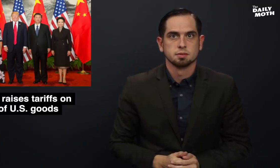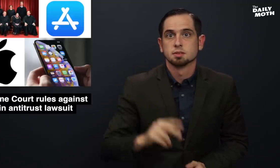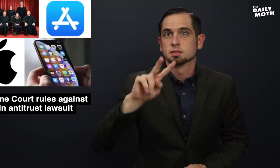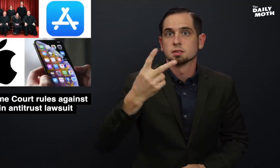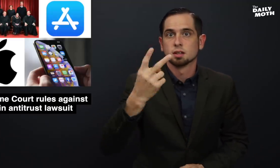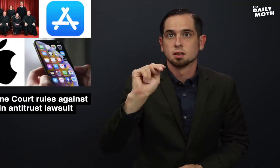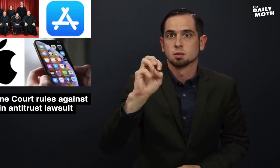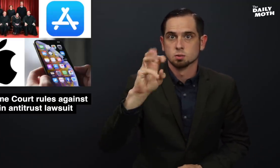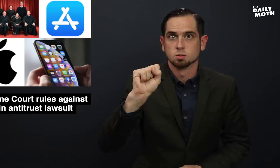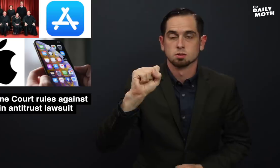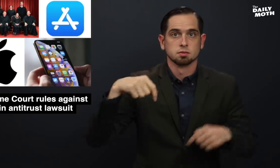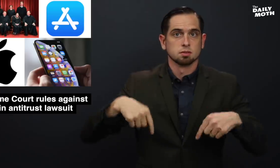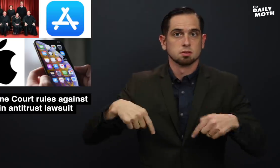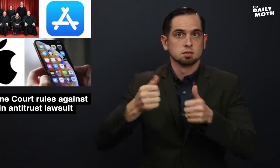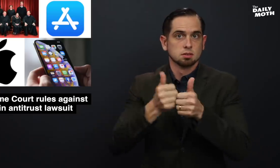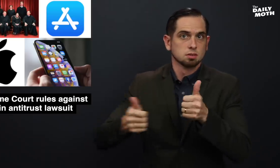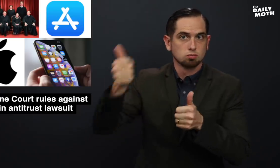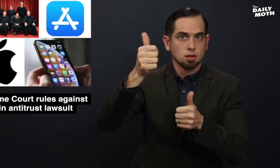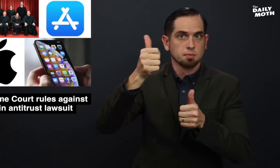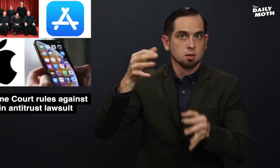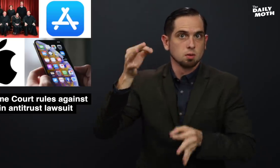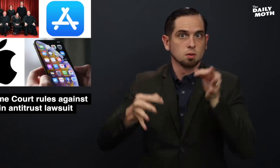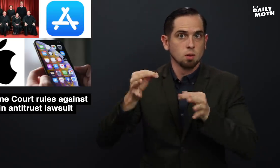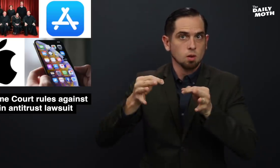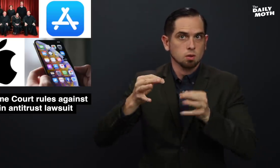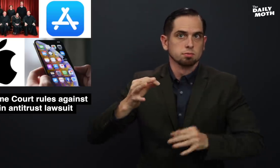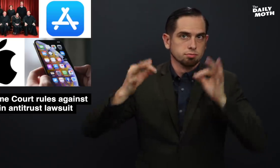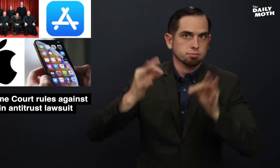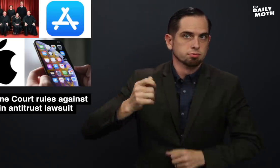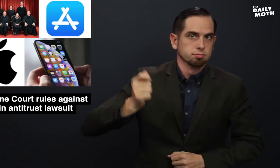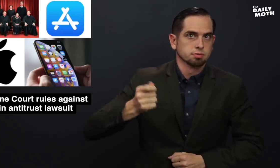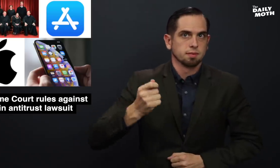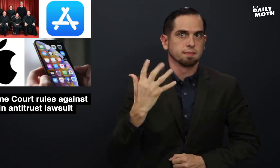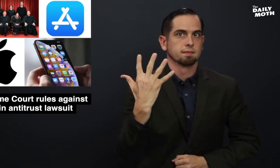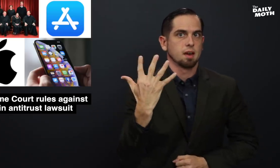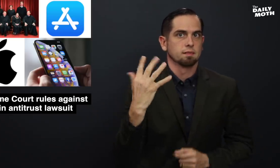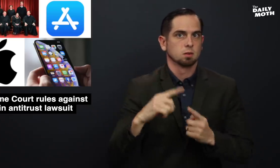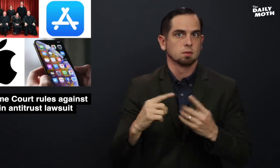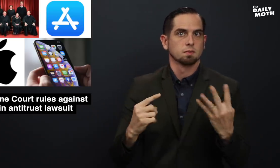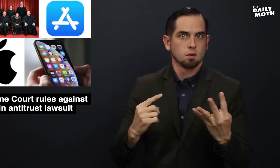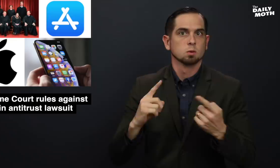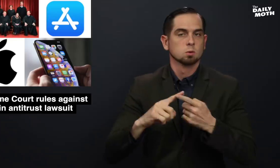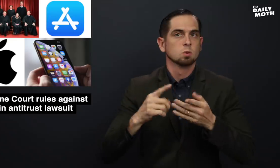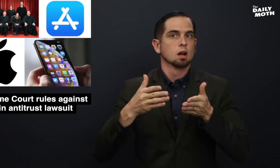The second news - the Supreme Court ruled 5-4 to